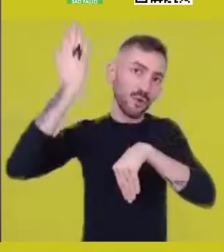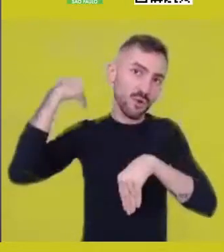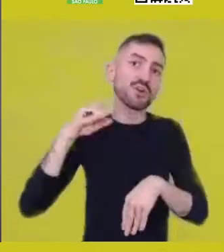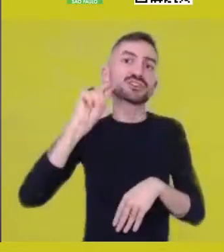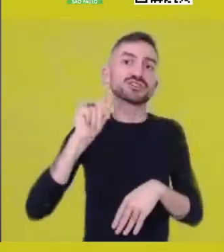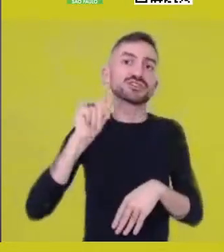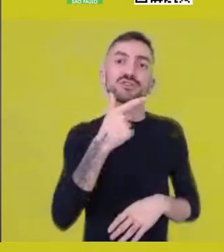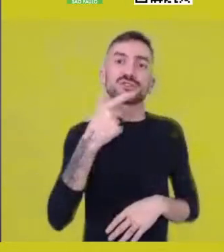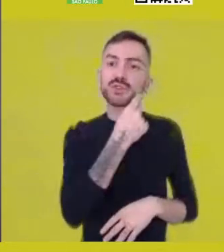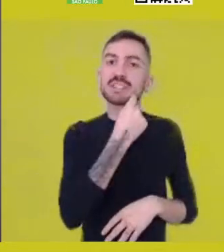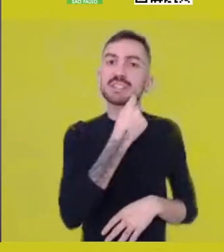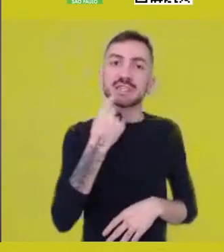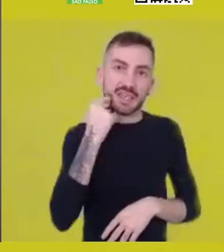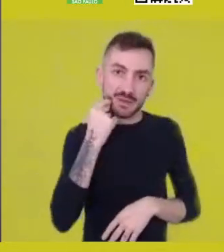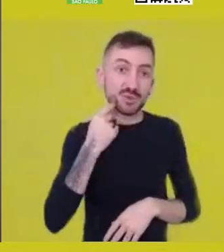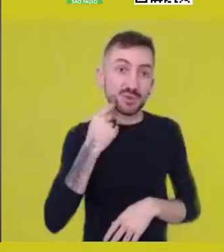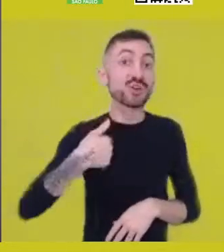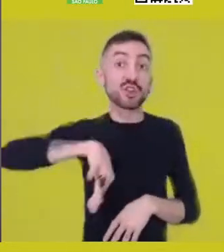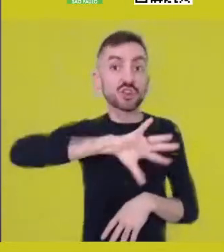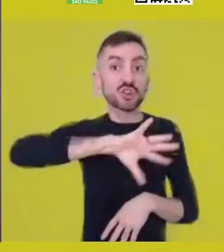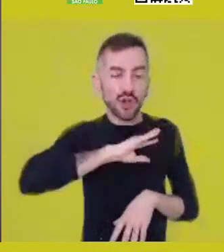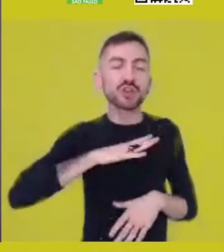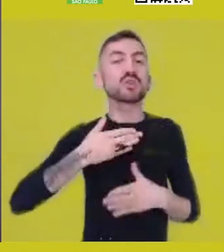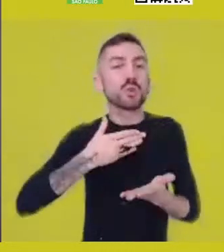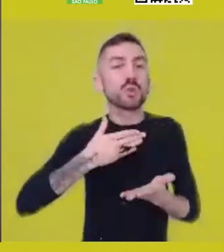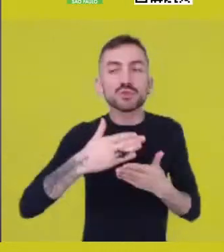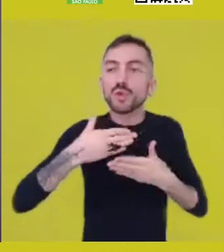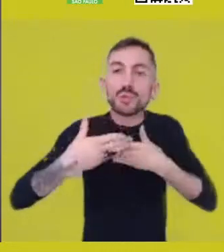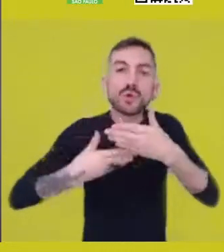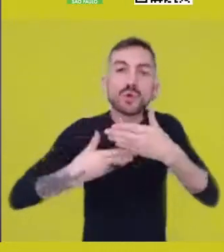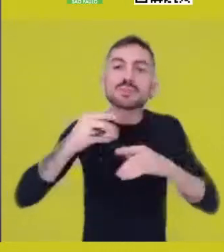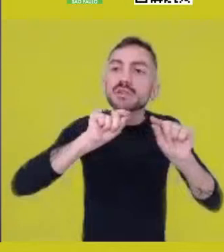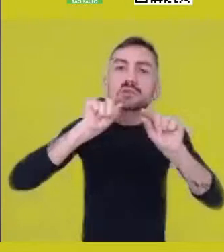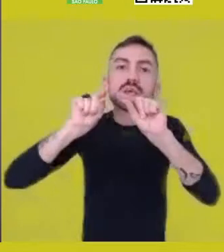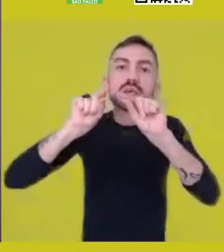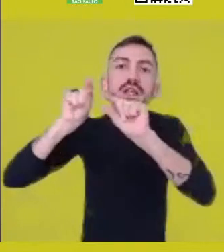and we’re currently selecting among the participants,